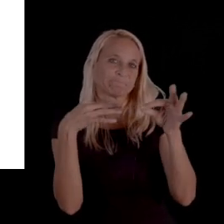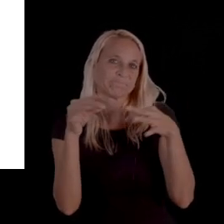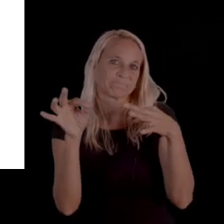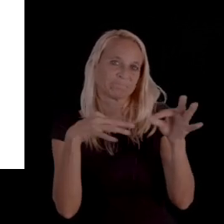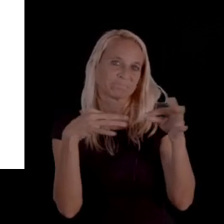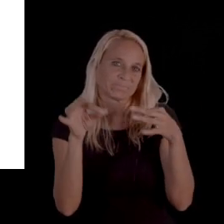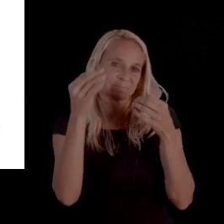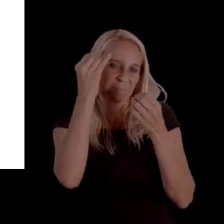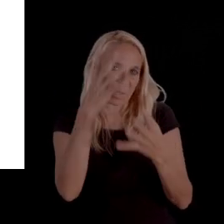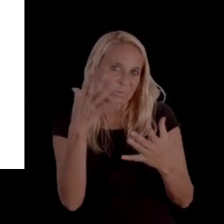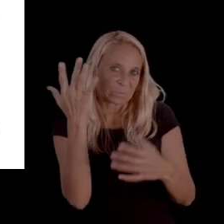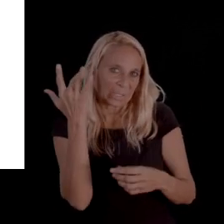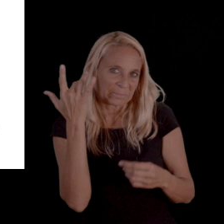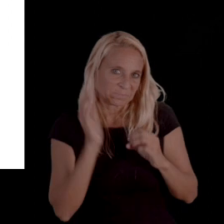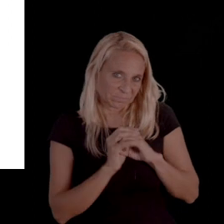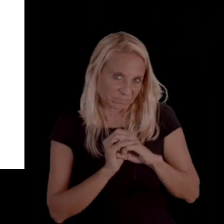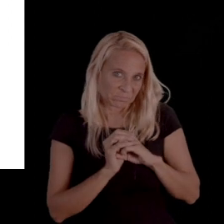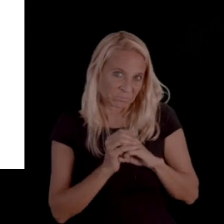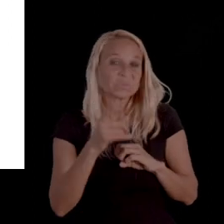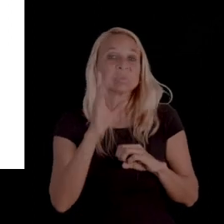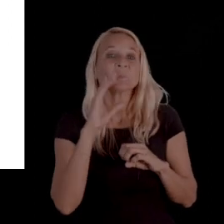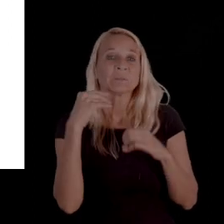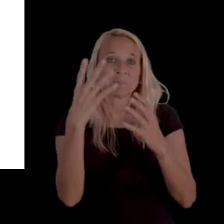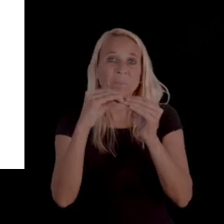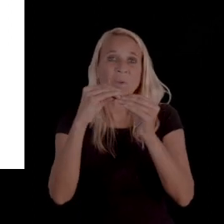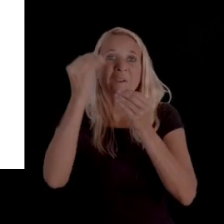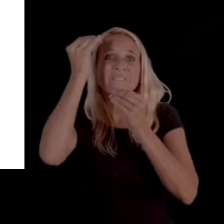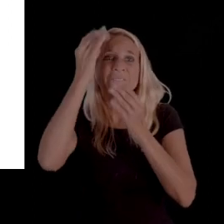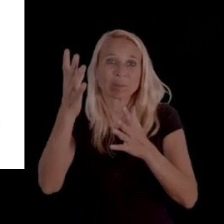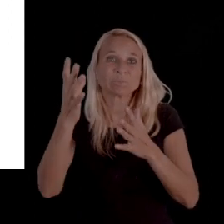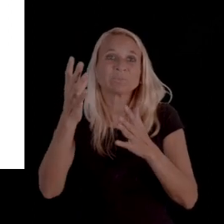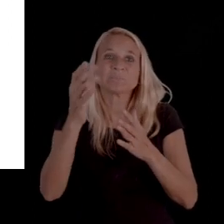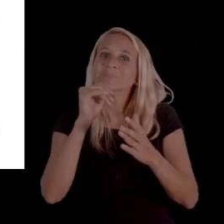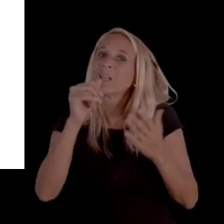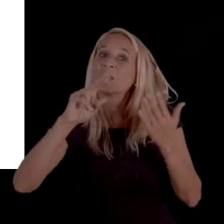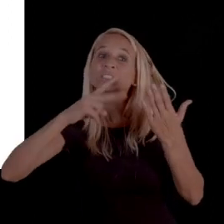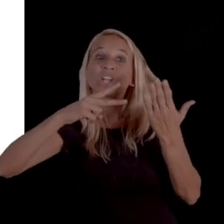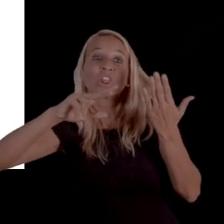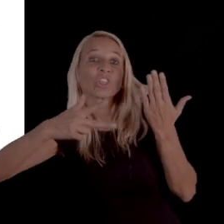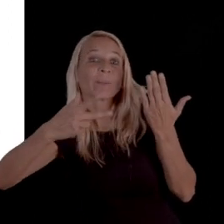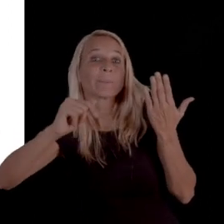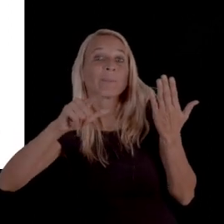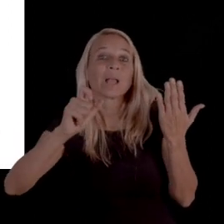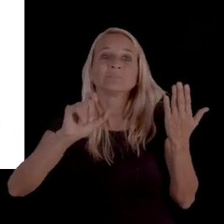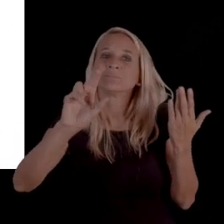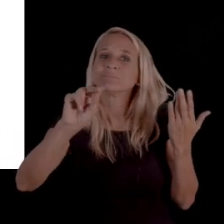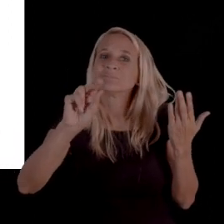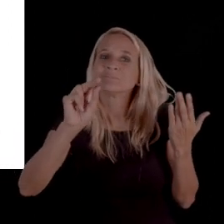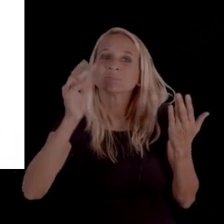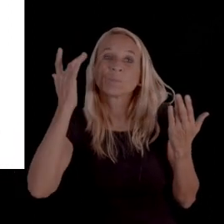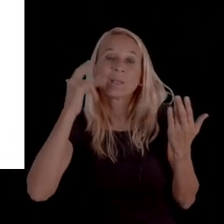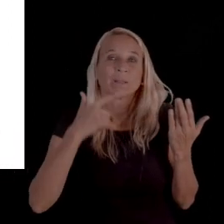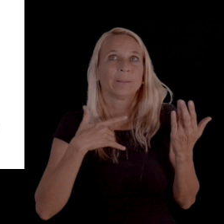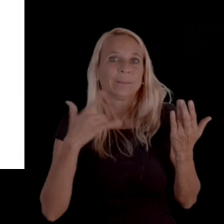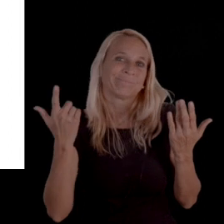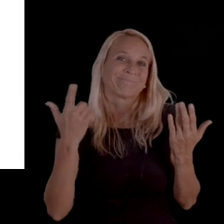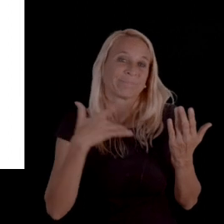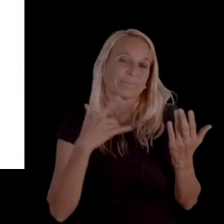you do get further information. It's not gonna be on the second or third page 'cause I believe typically it's always